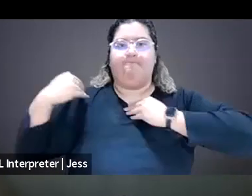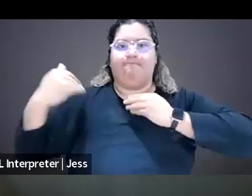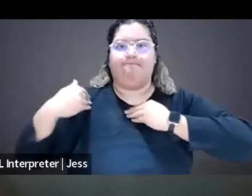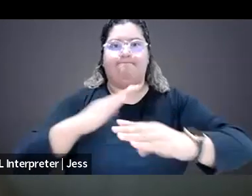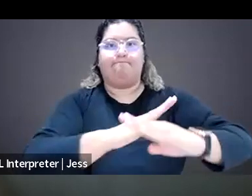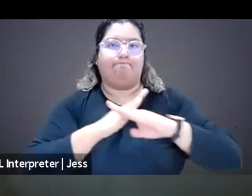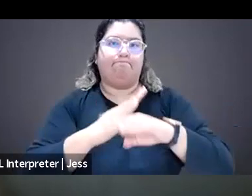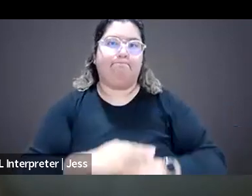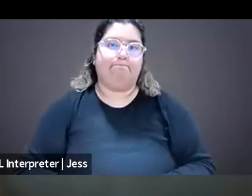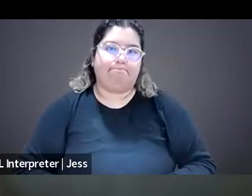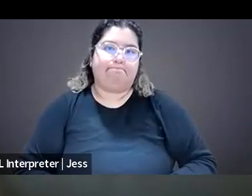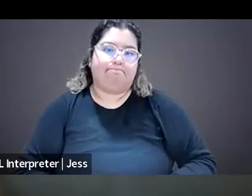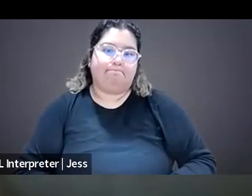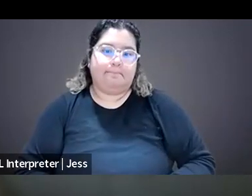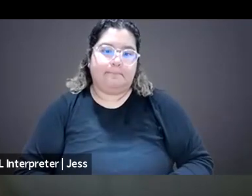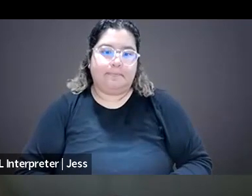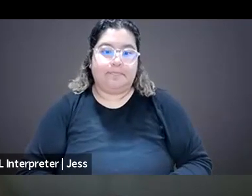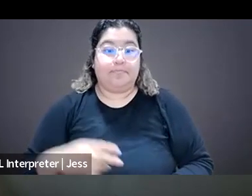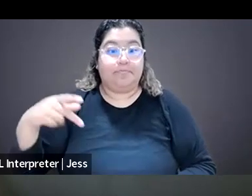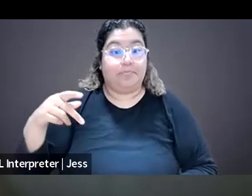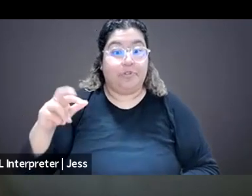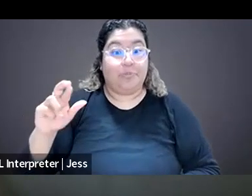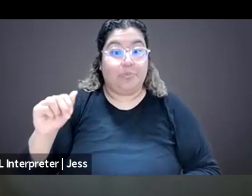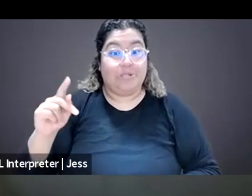I also would love to, this is Pratika, would love to add on to what Taylor said